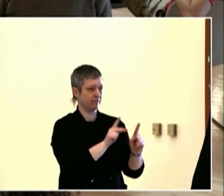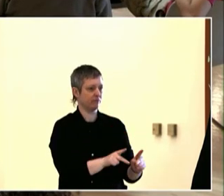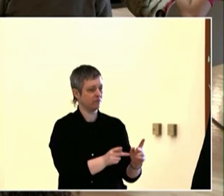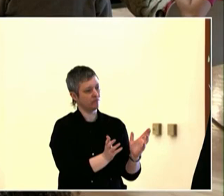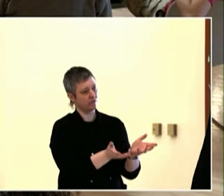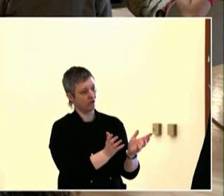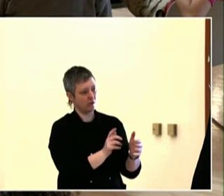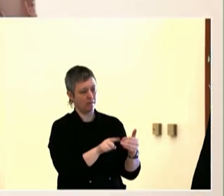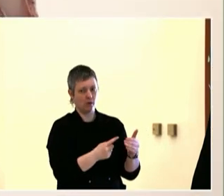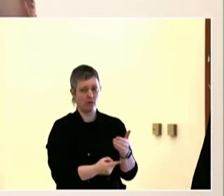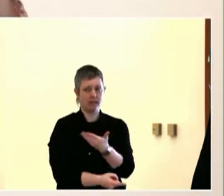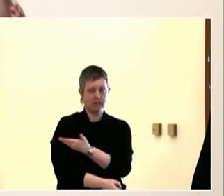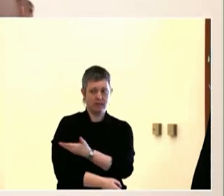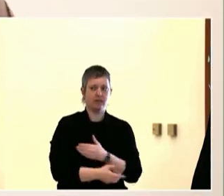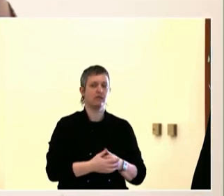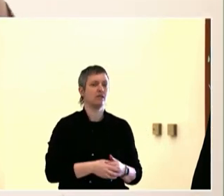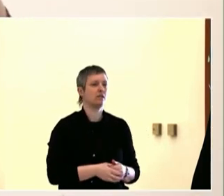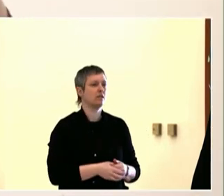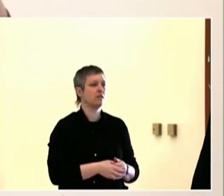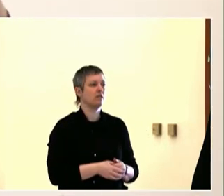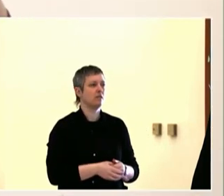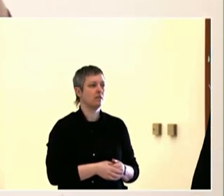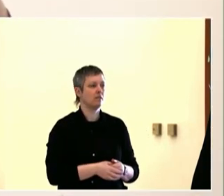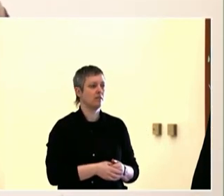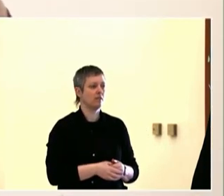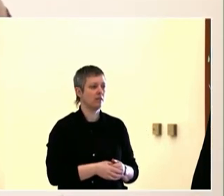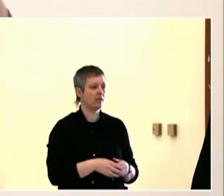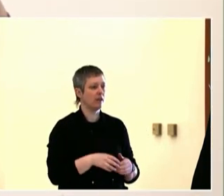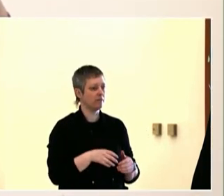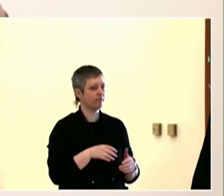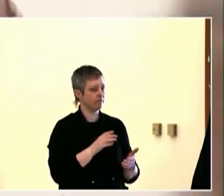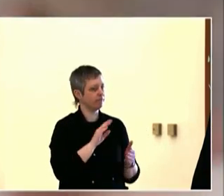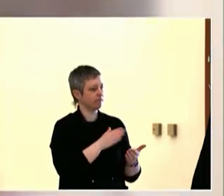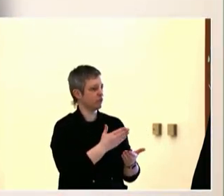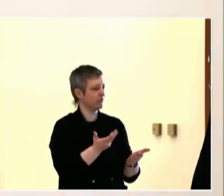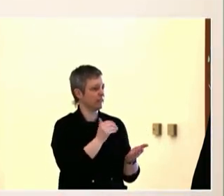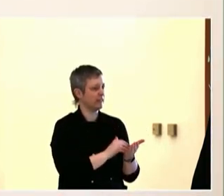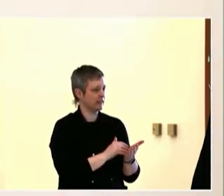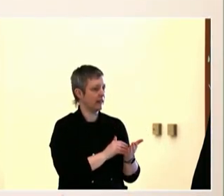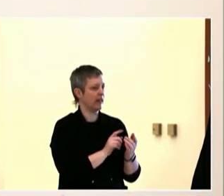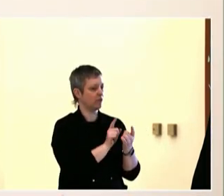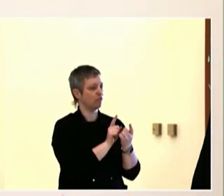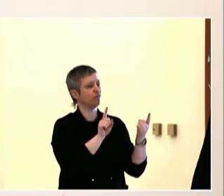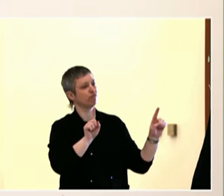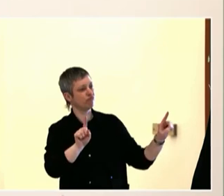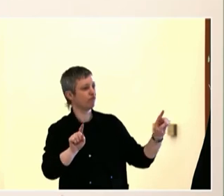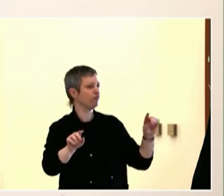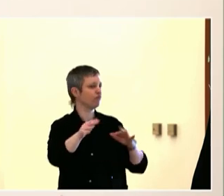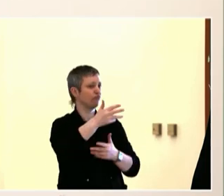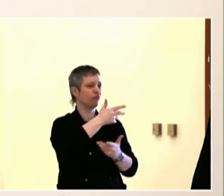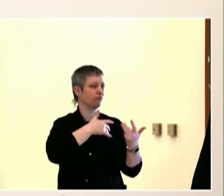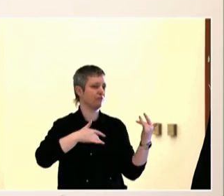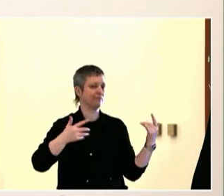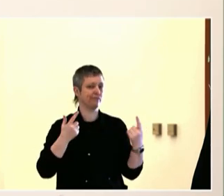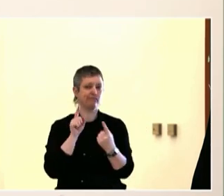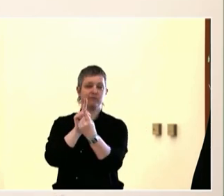So we're going to try it again. The prompt for today, which you see there, is, what is your big